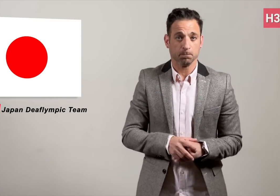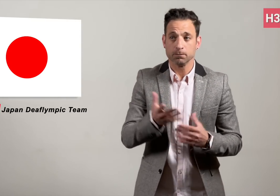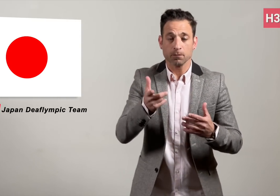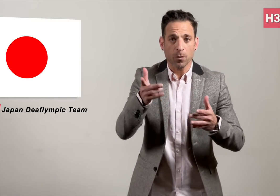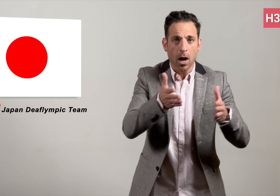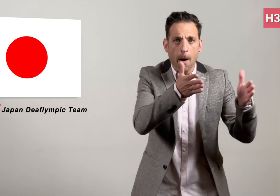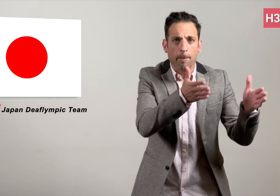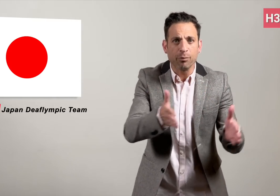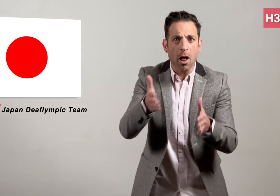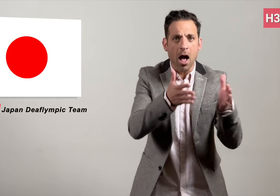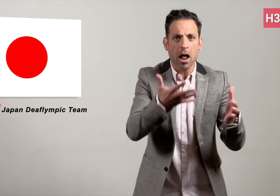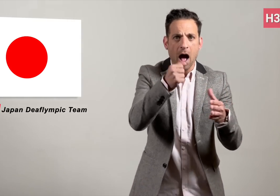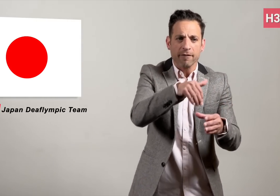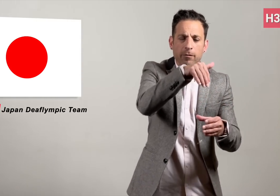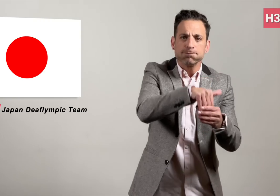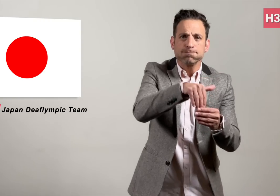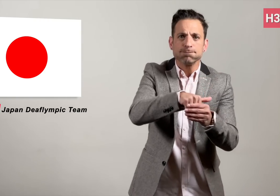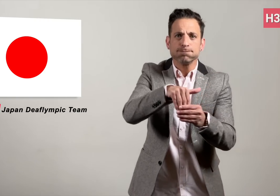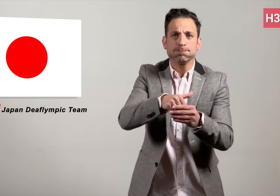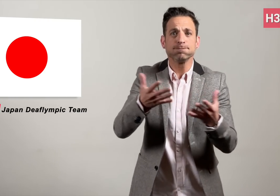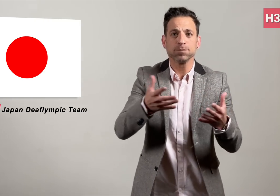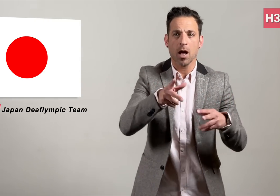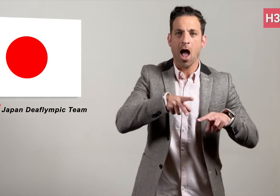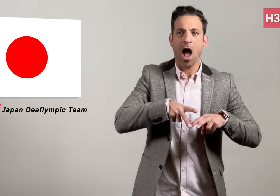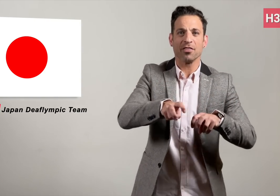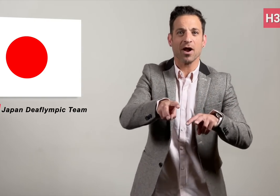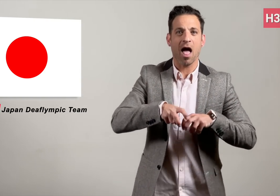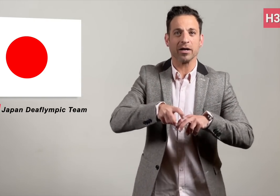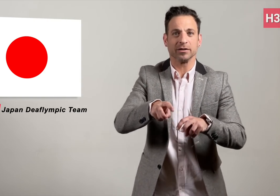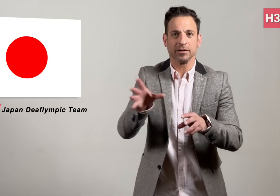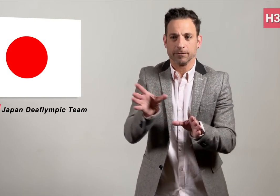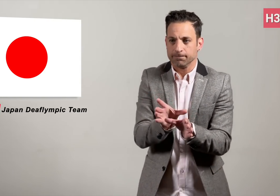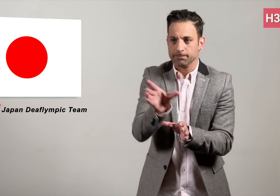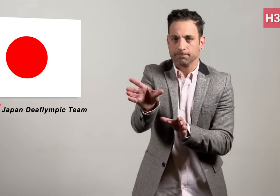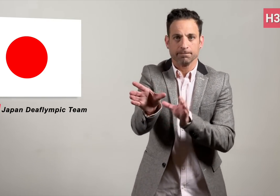their athletes and officials were to be placed